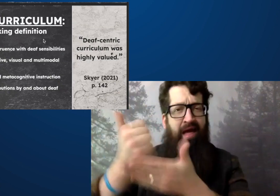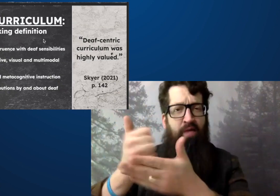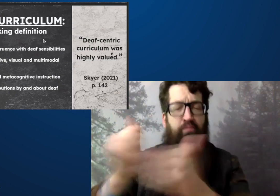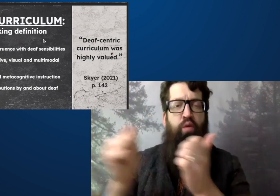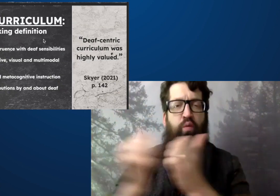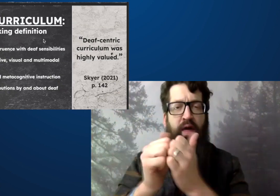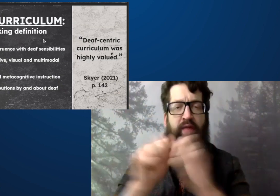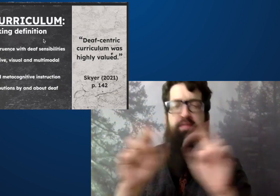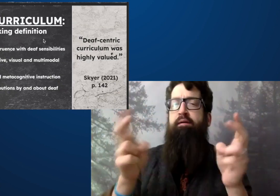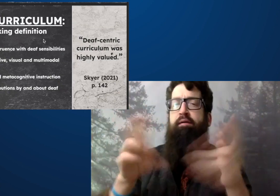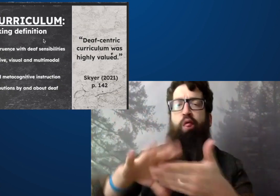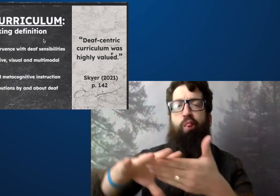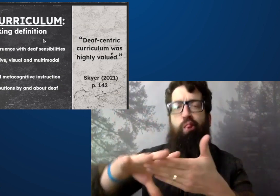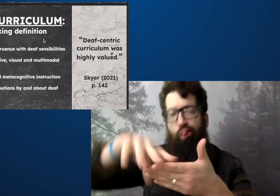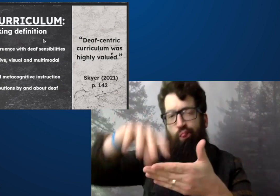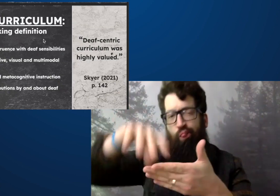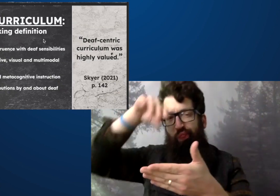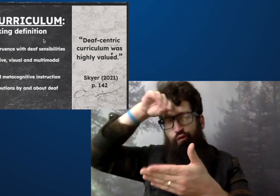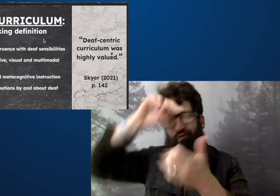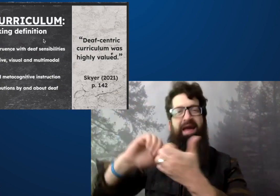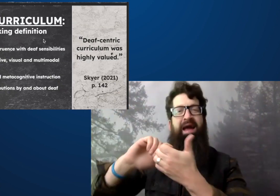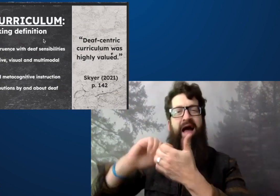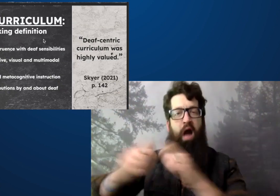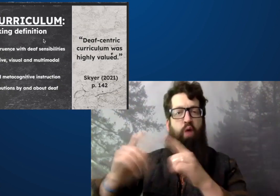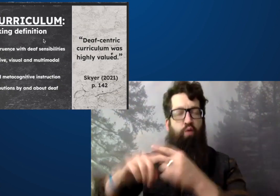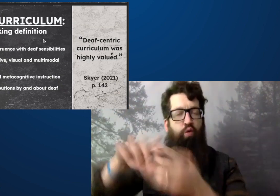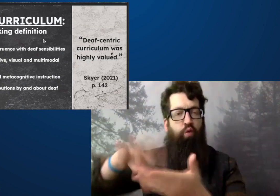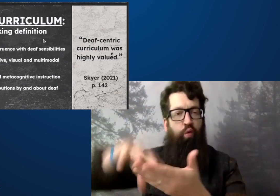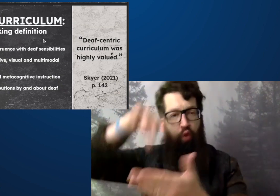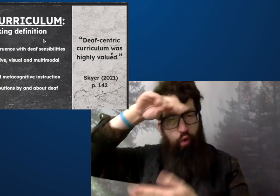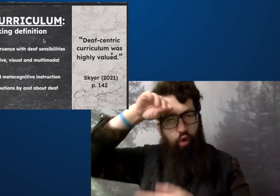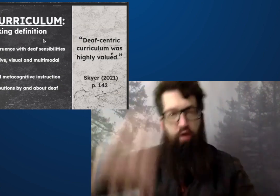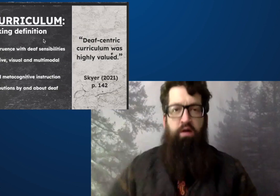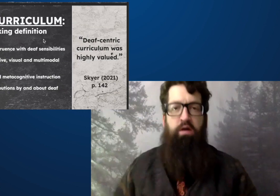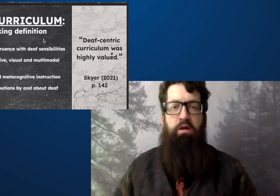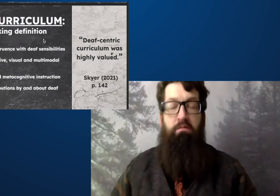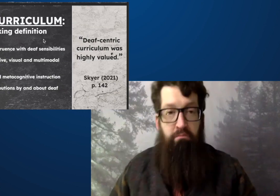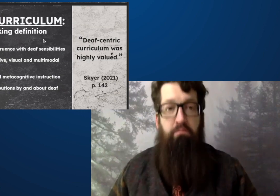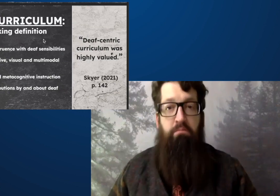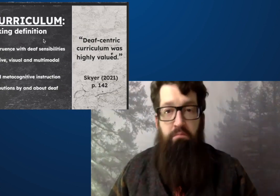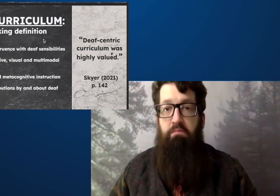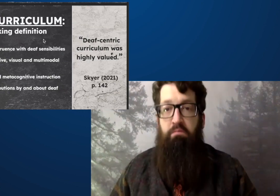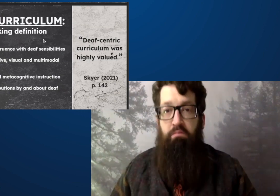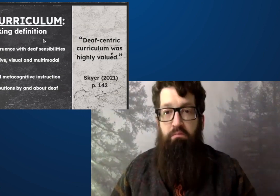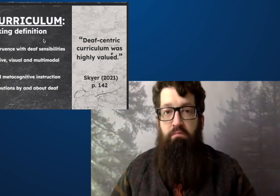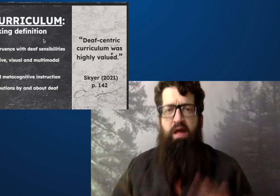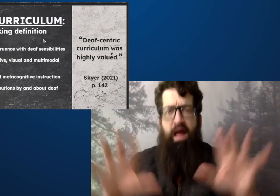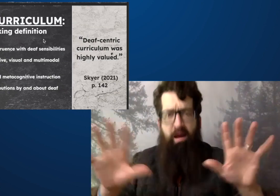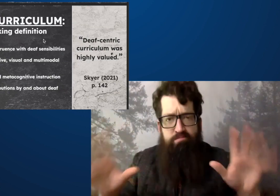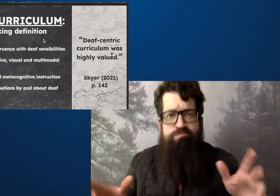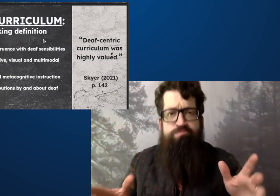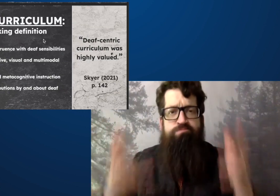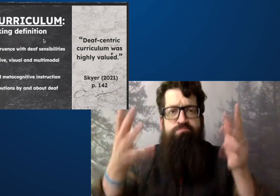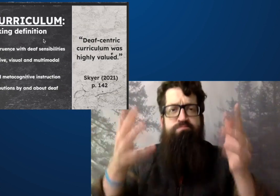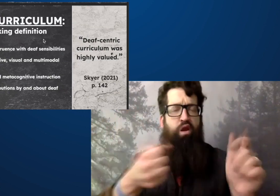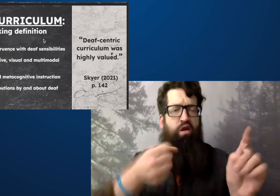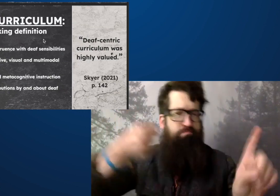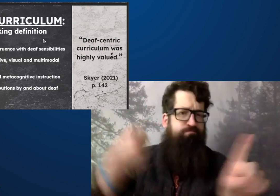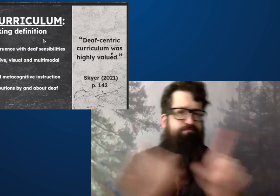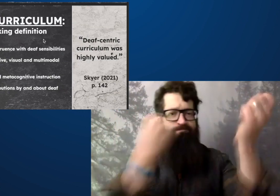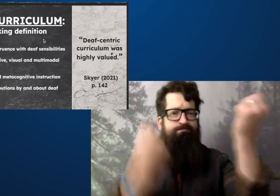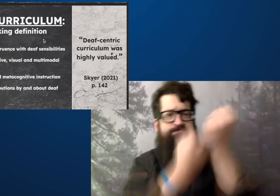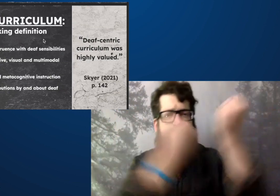And deaf students need help learning how to learn.